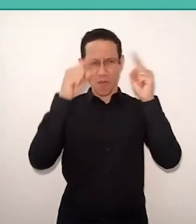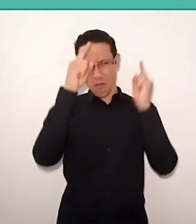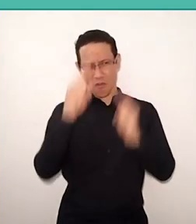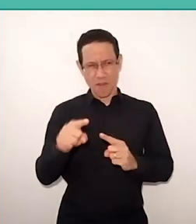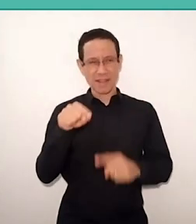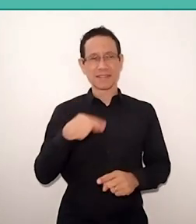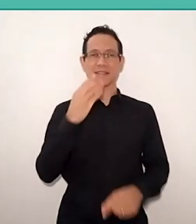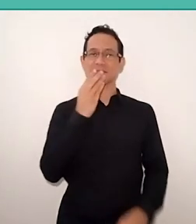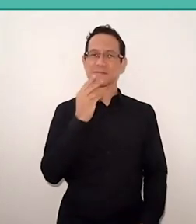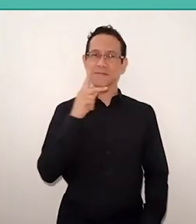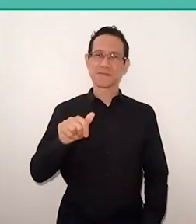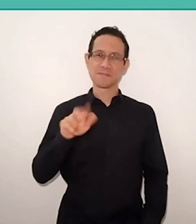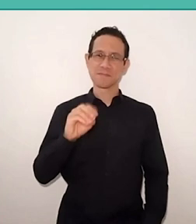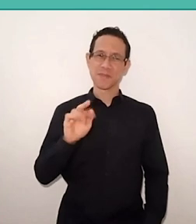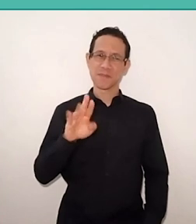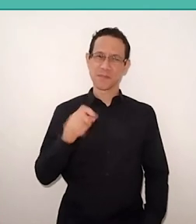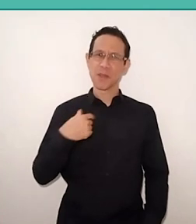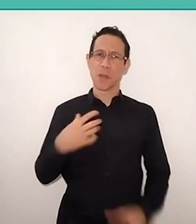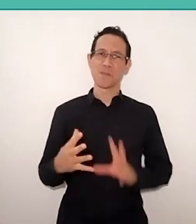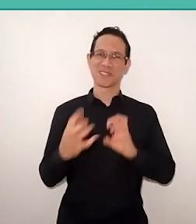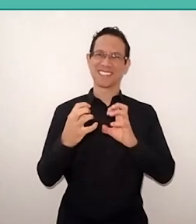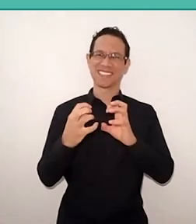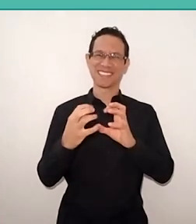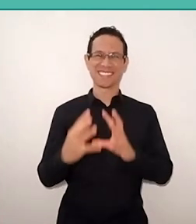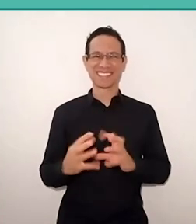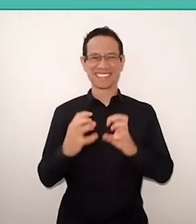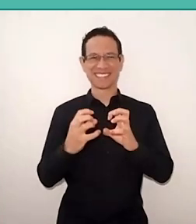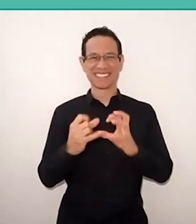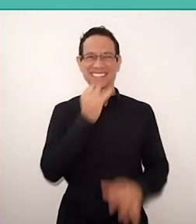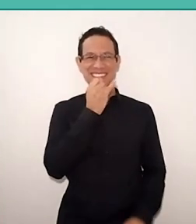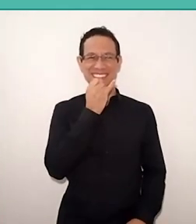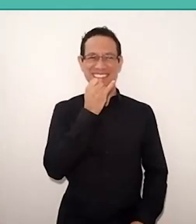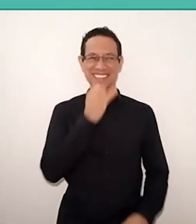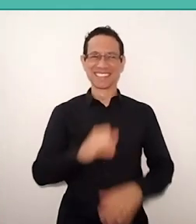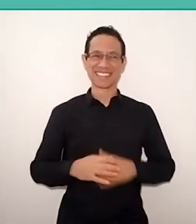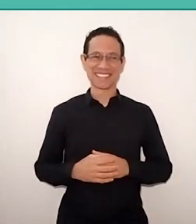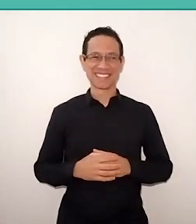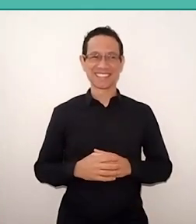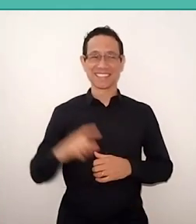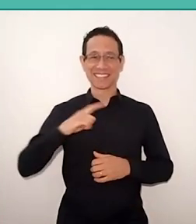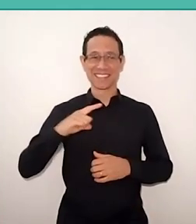I confess that I fight with this people. For example, I had the opportunity to know